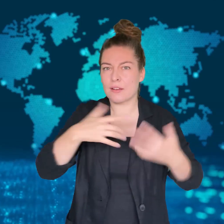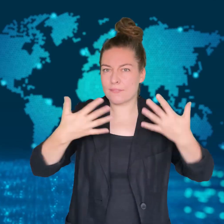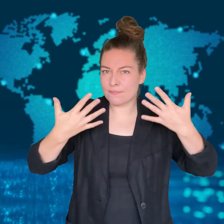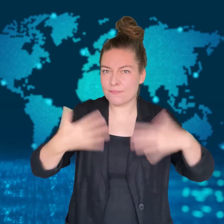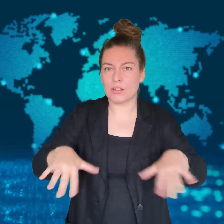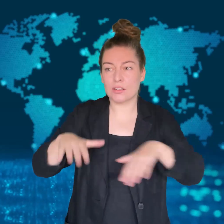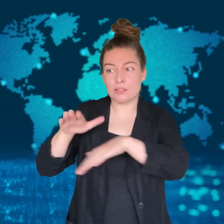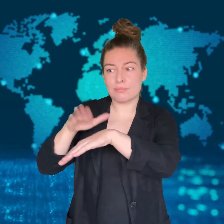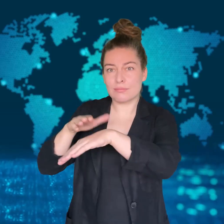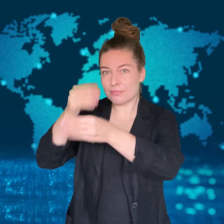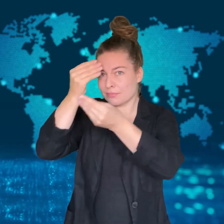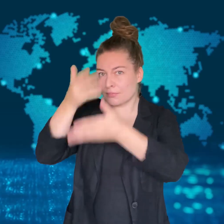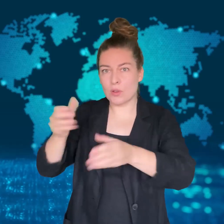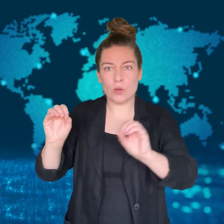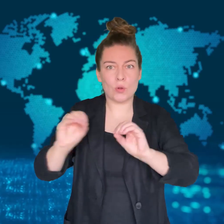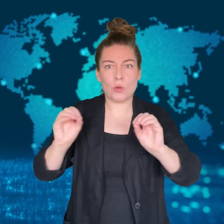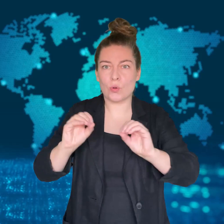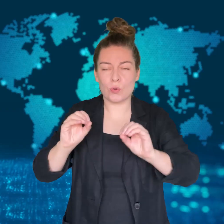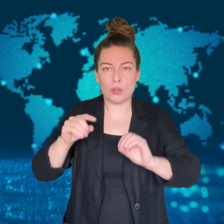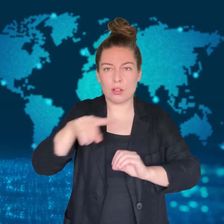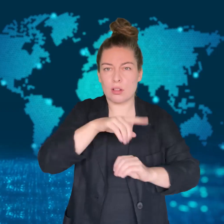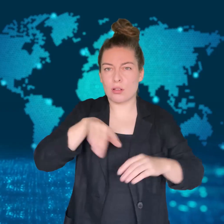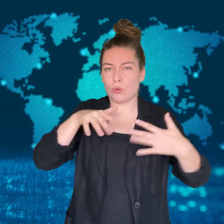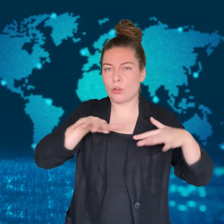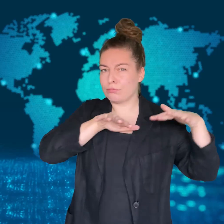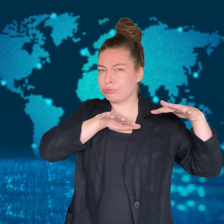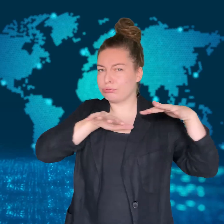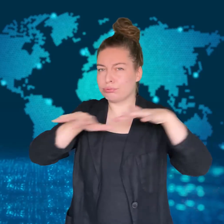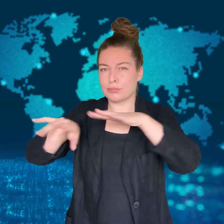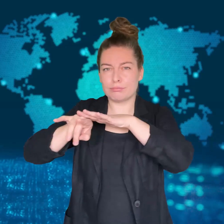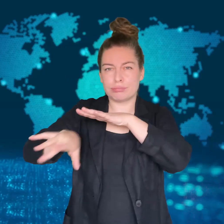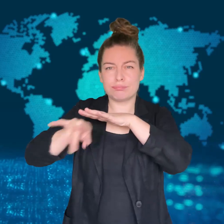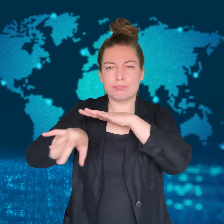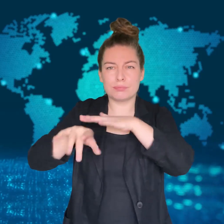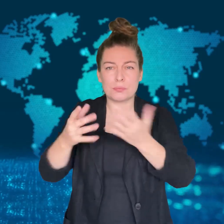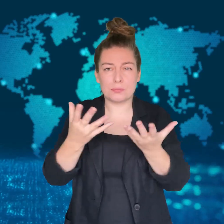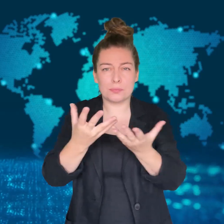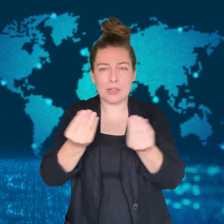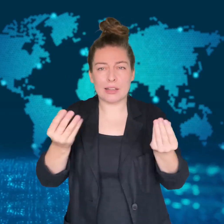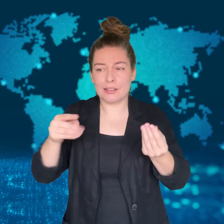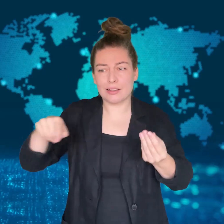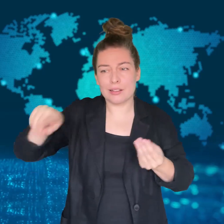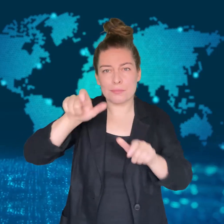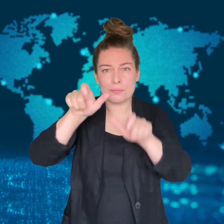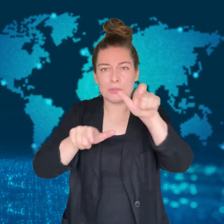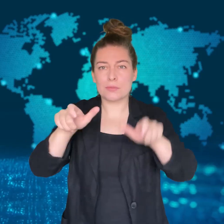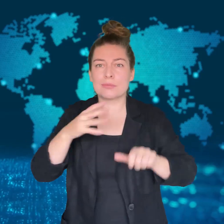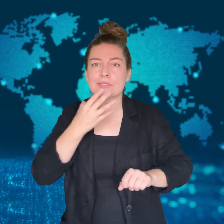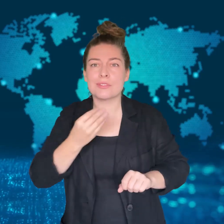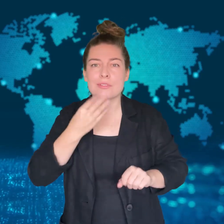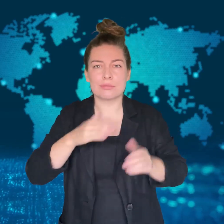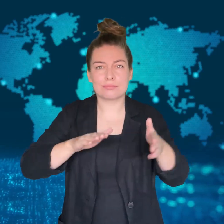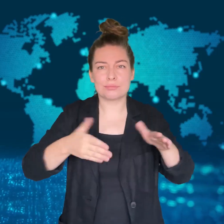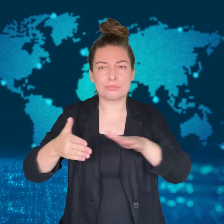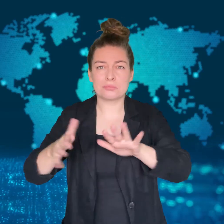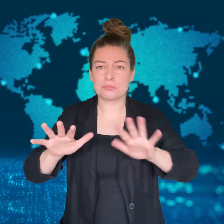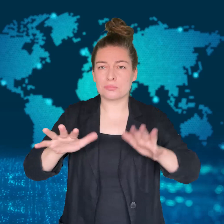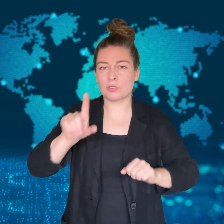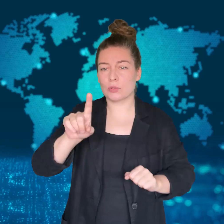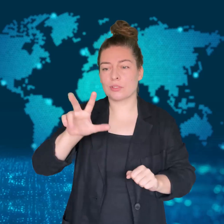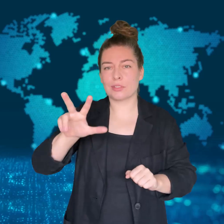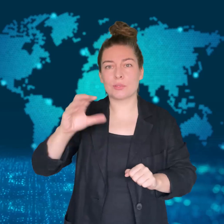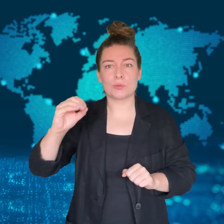in a surprise attack on Israel.